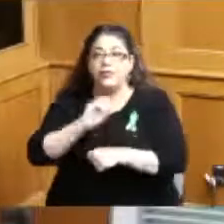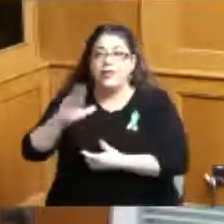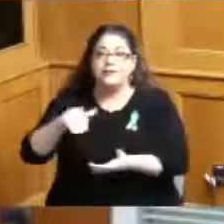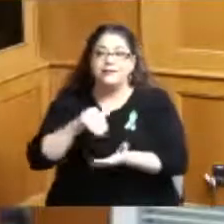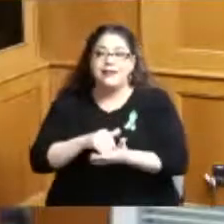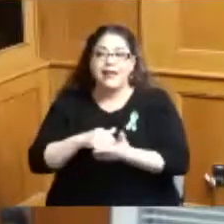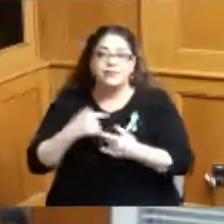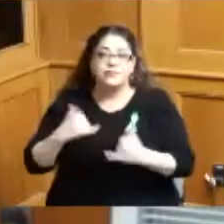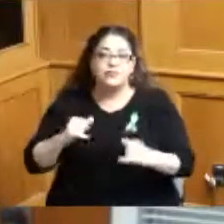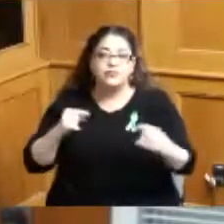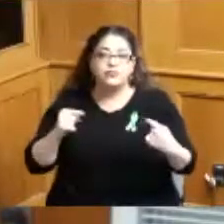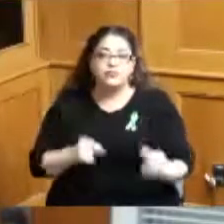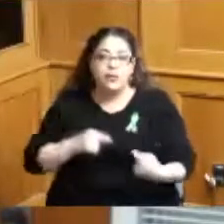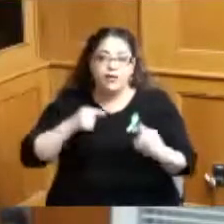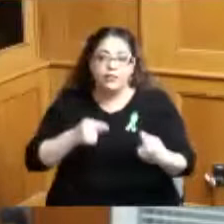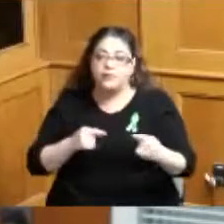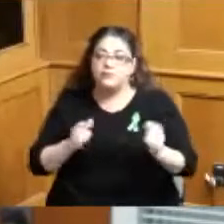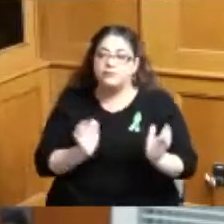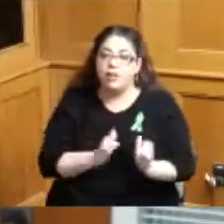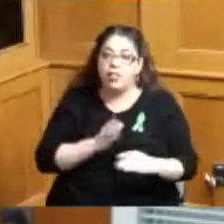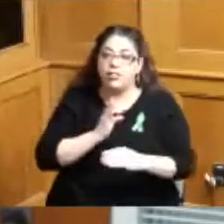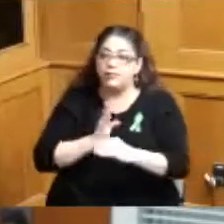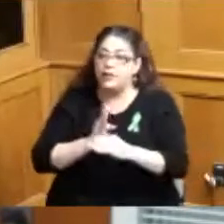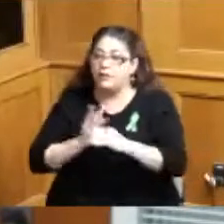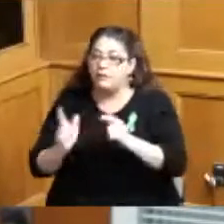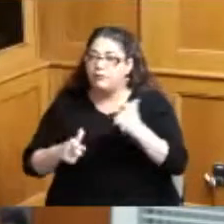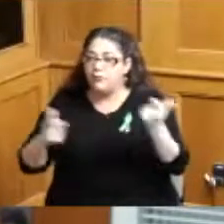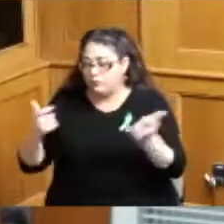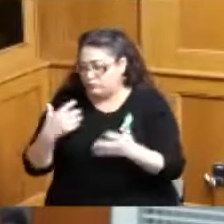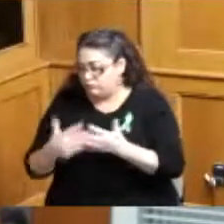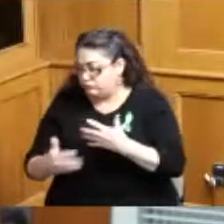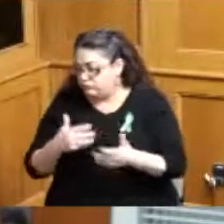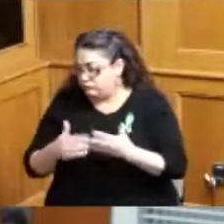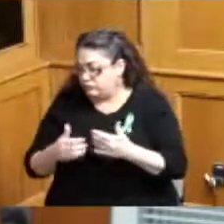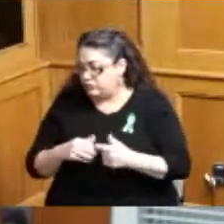small medium large centers and home providers and funding is definitely needed in order for